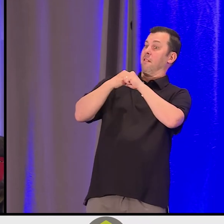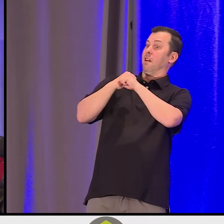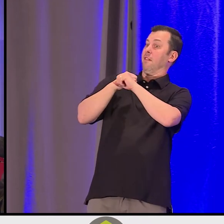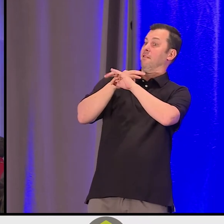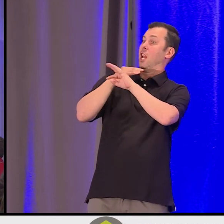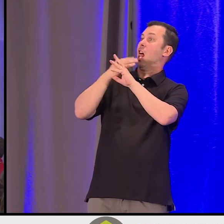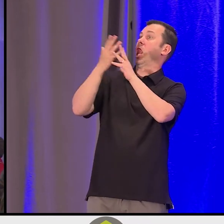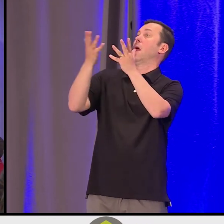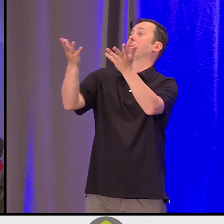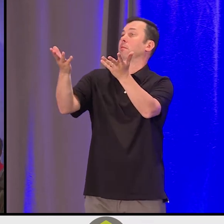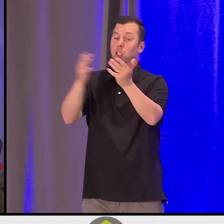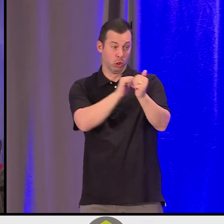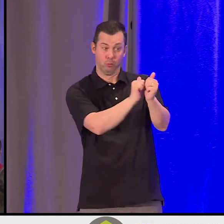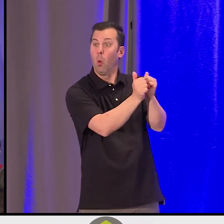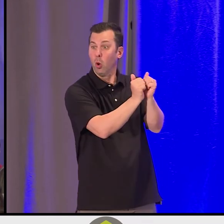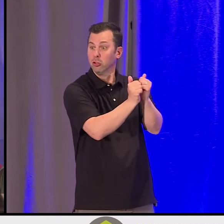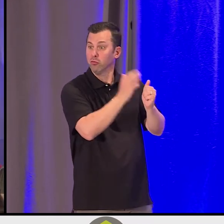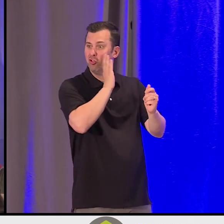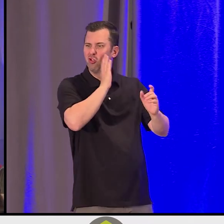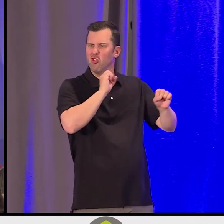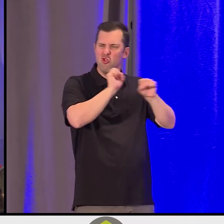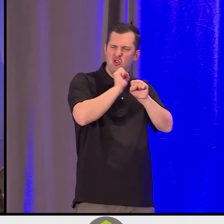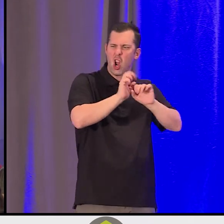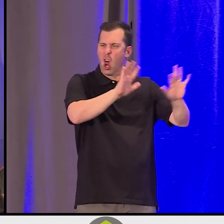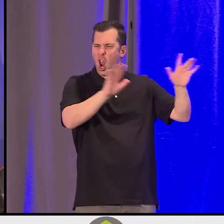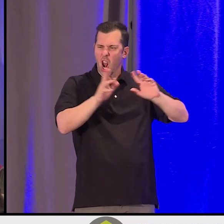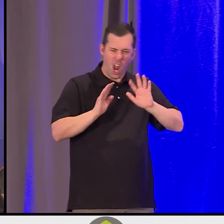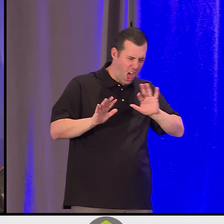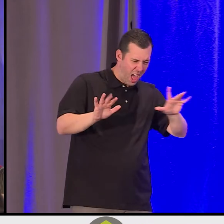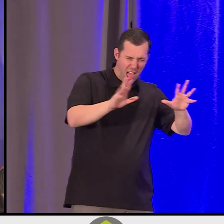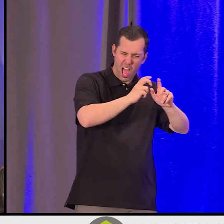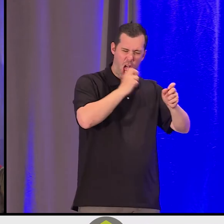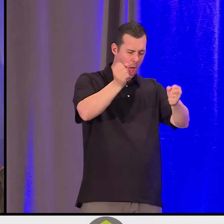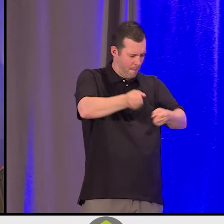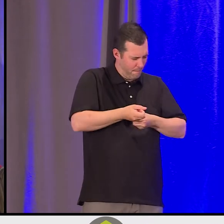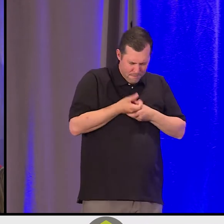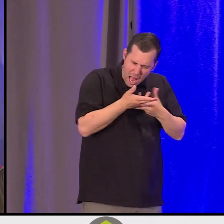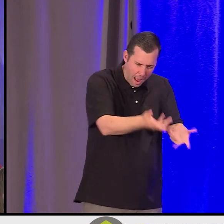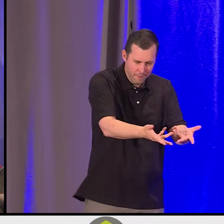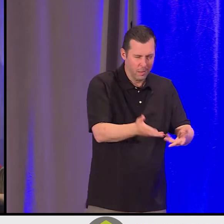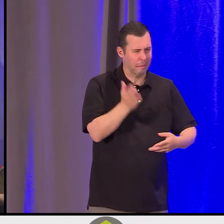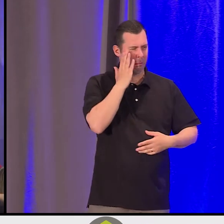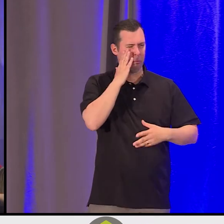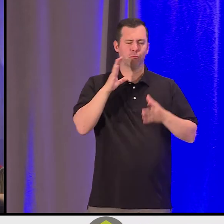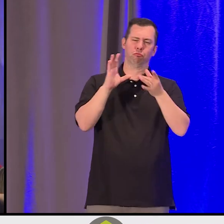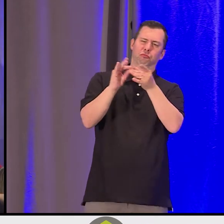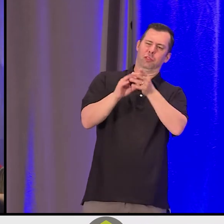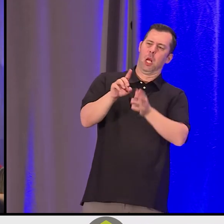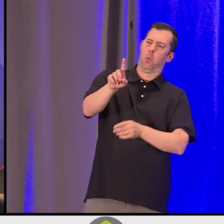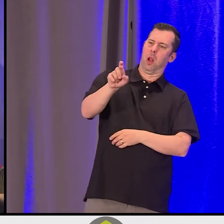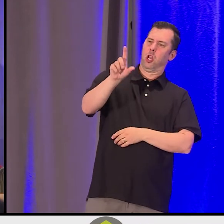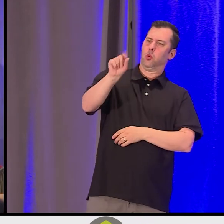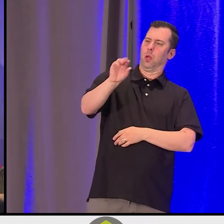you've left it all out on the field, you've given it your all. You've given your 120% and the spirit